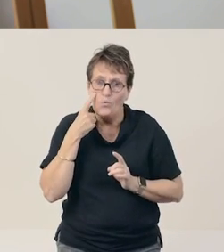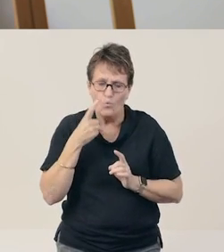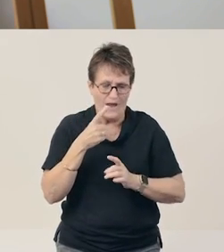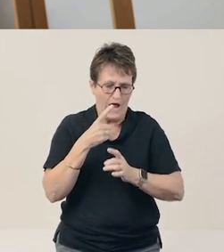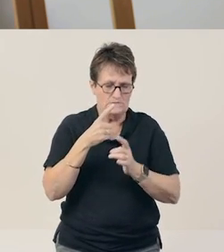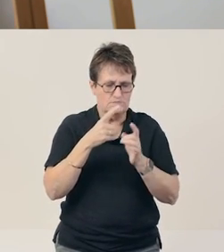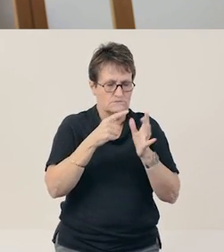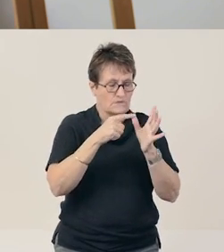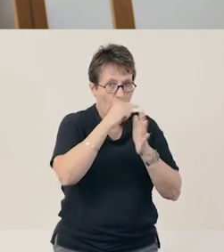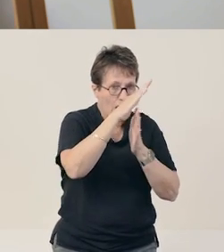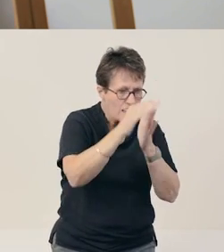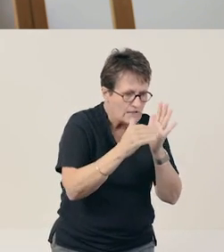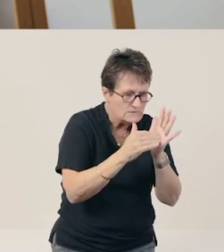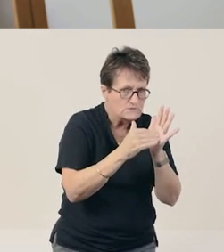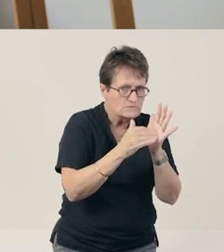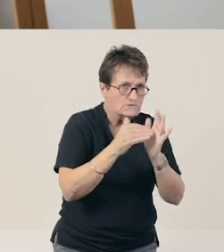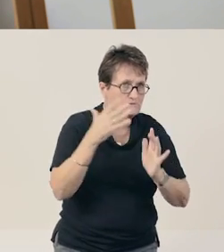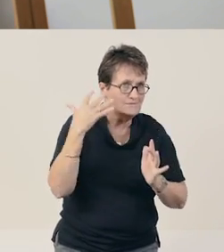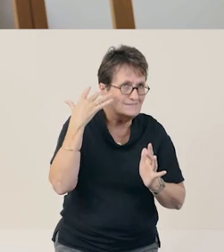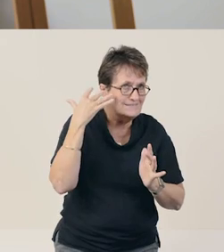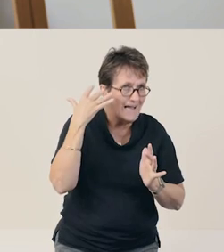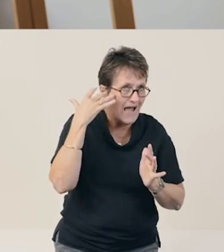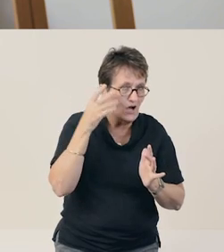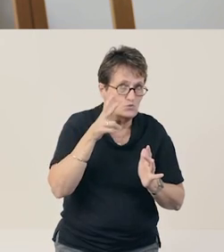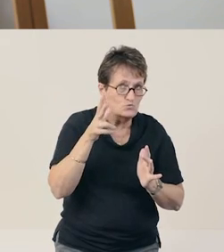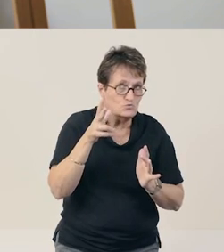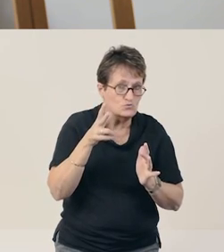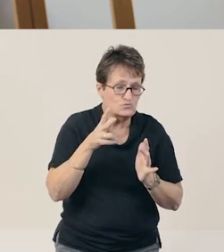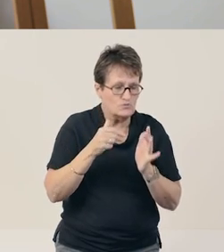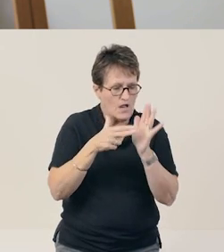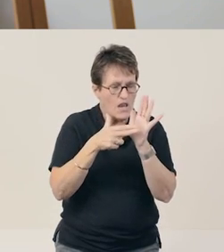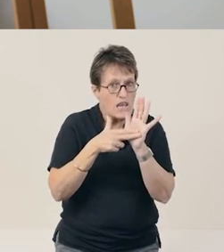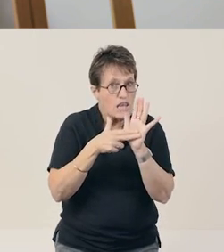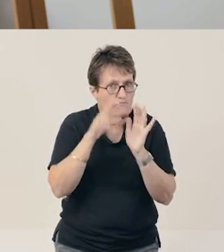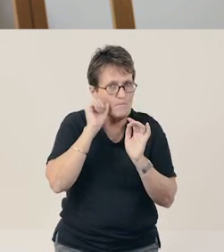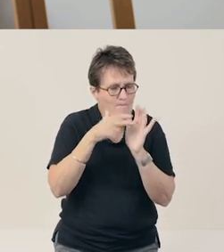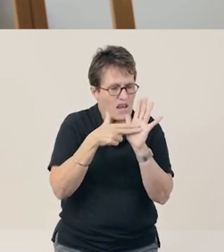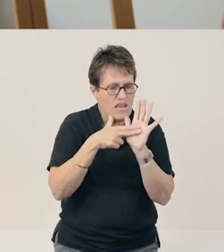We talked about the letter N, and learnt the sound that the letter N makes: ‘nnn’.